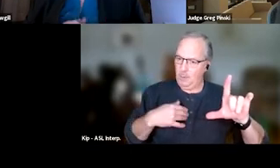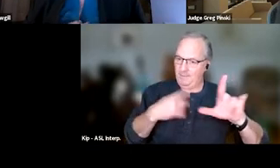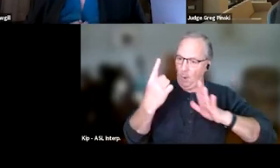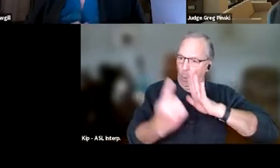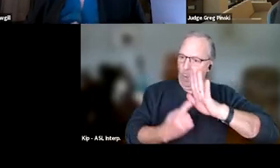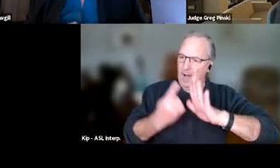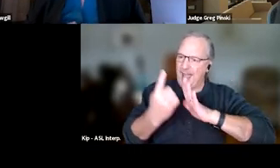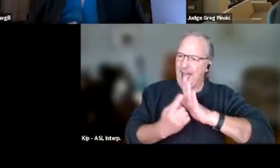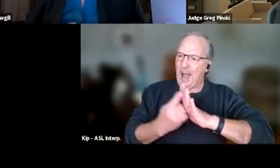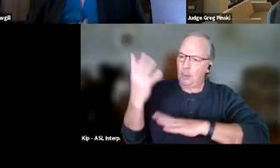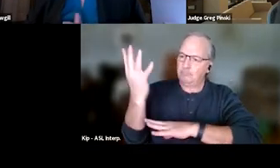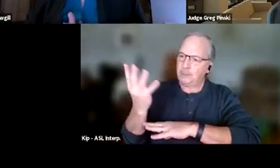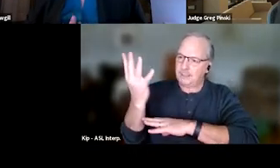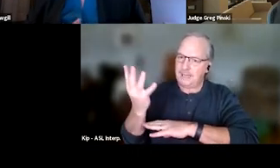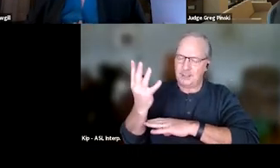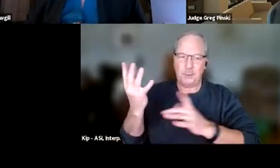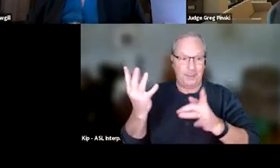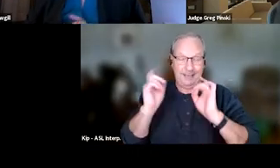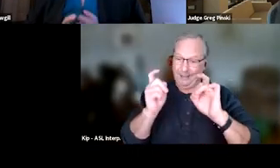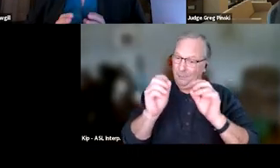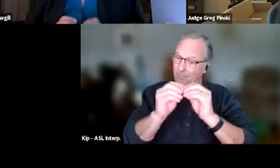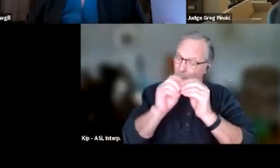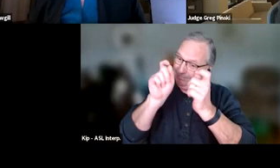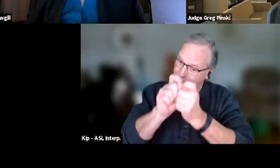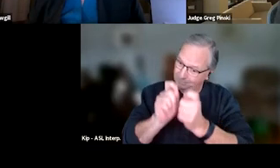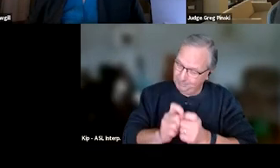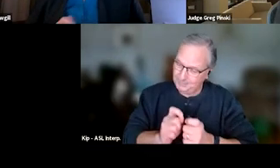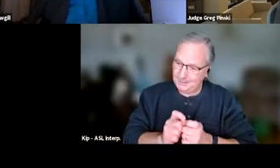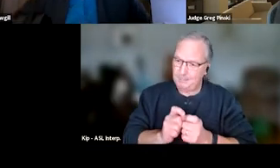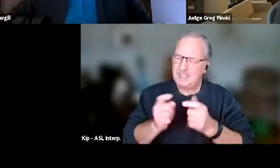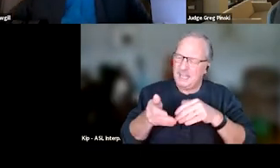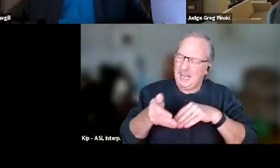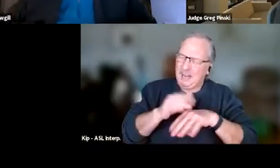so we could go into so much more detail, and so I'm just gonna cover it briefly, but why is it important?